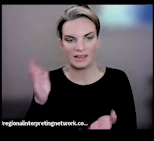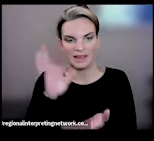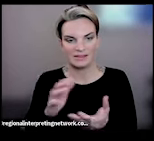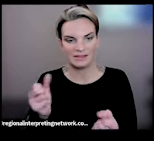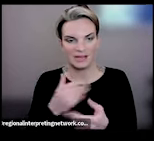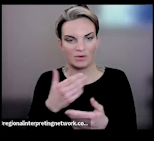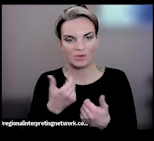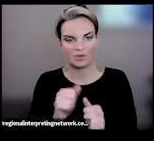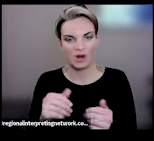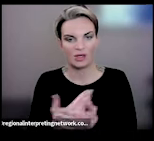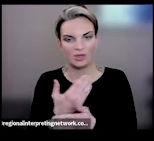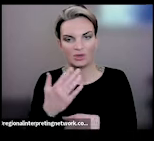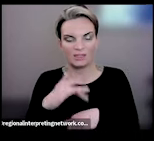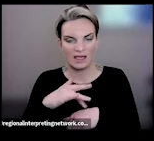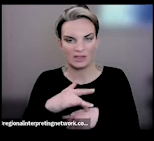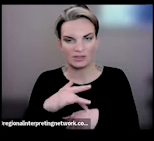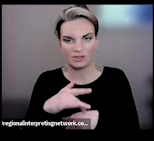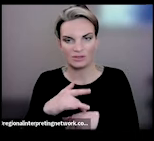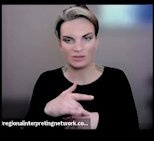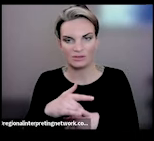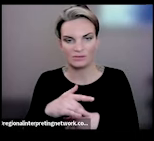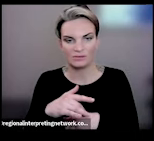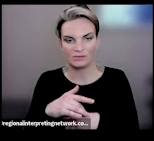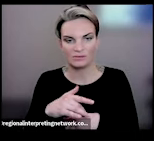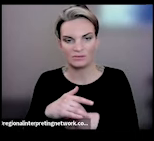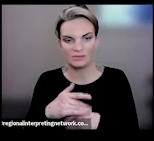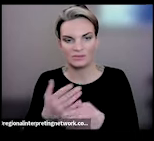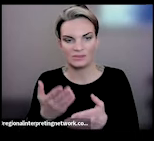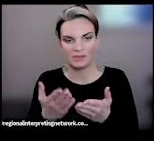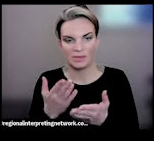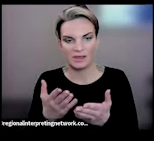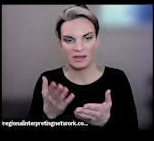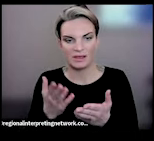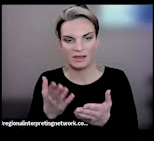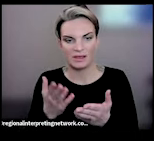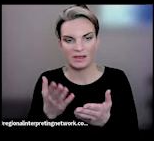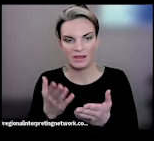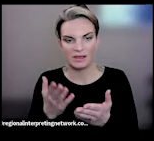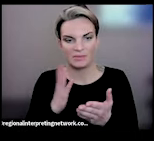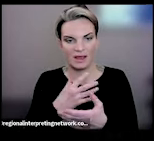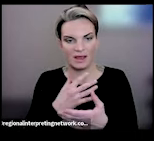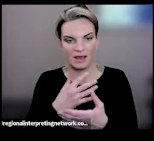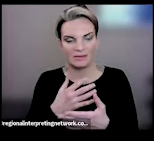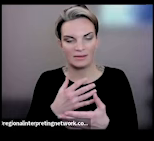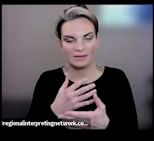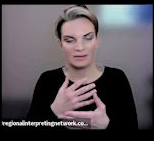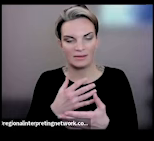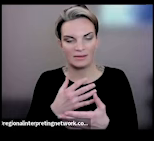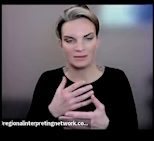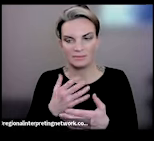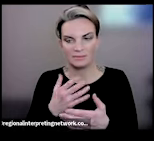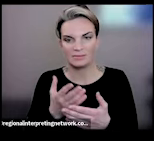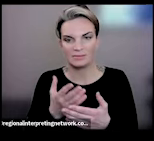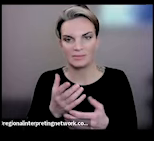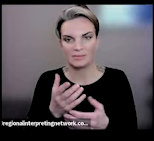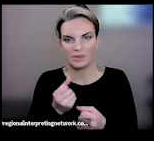textures or something that perhaps has frightened in the past and maybe created a food aversion.